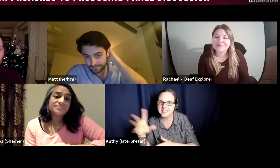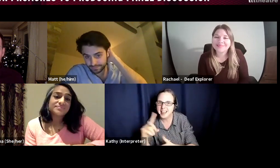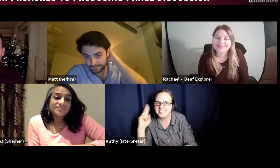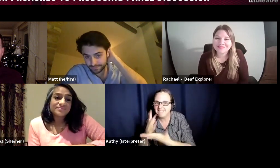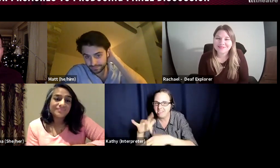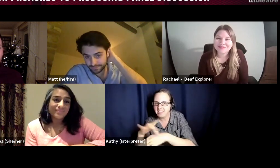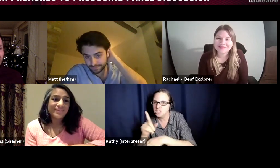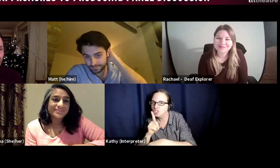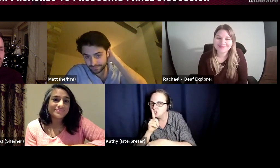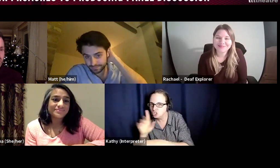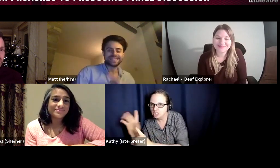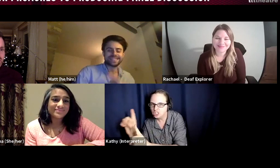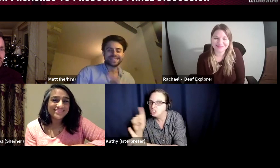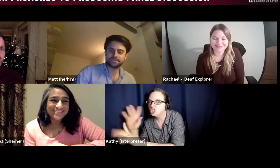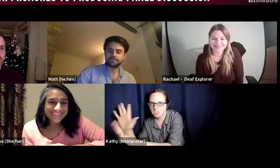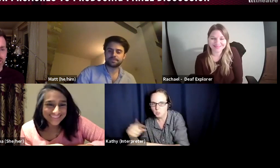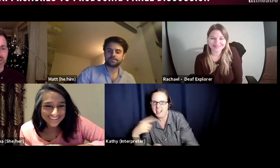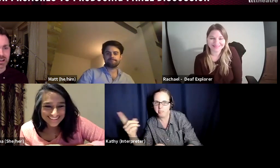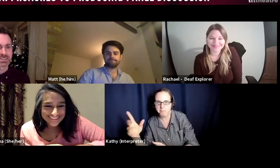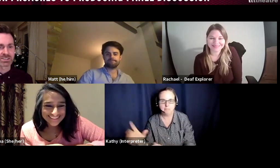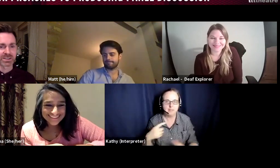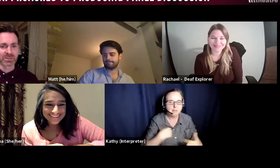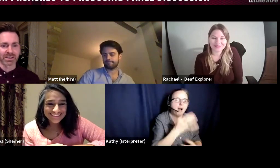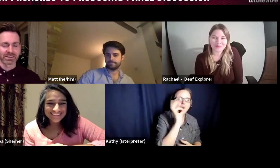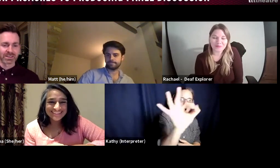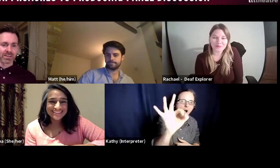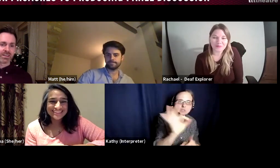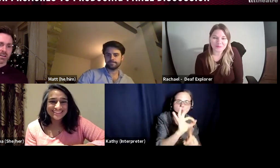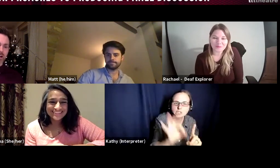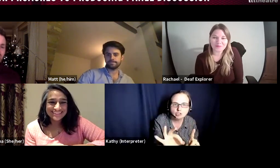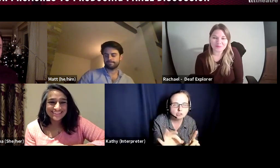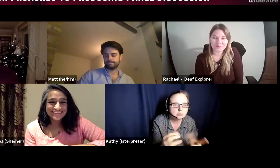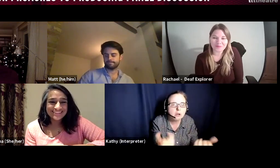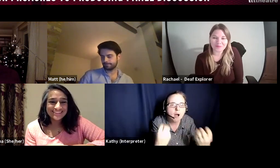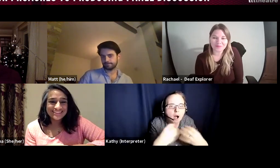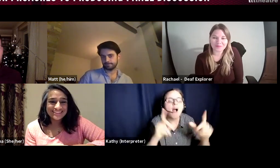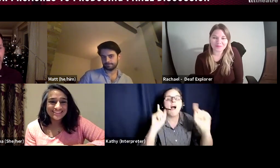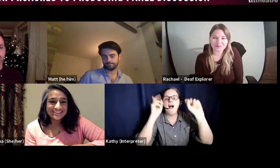but I ask a question when I don't know how to do something. I look to my network.